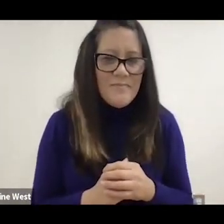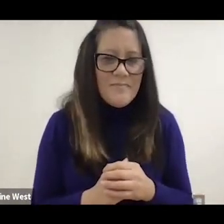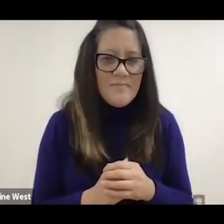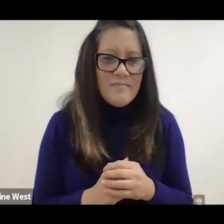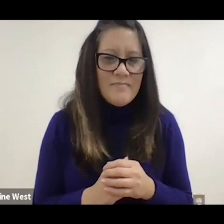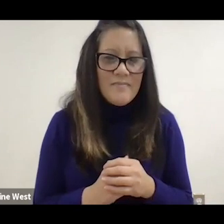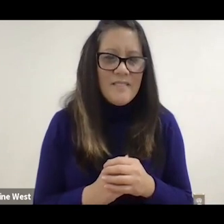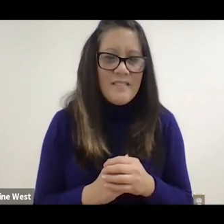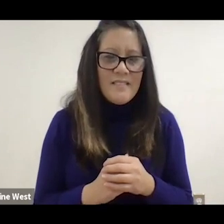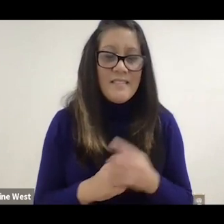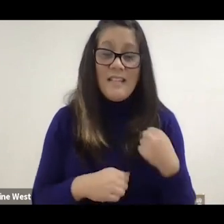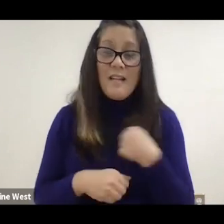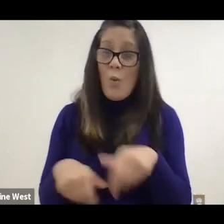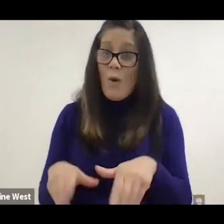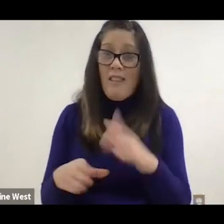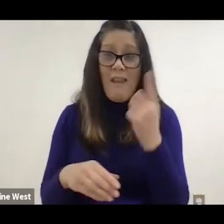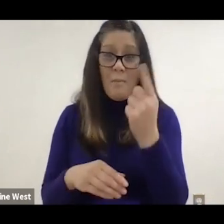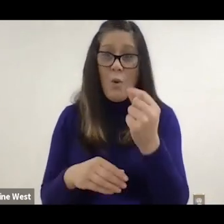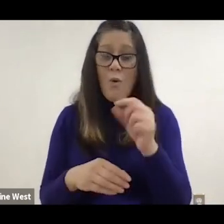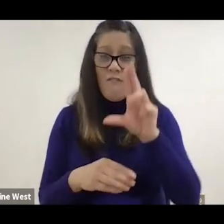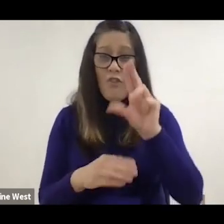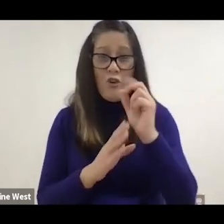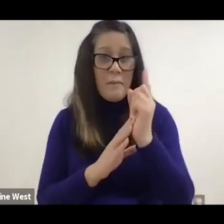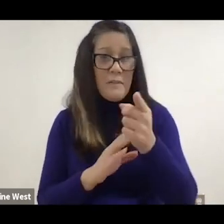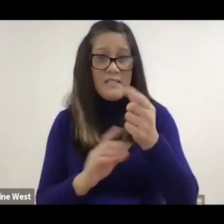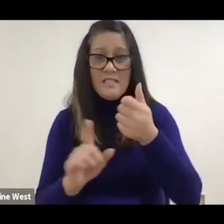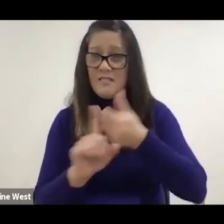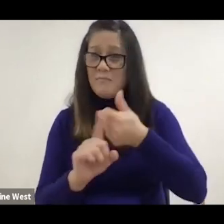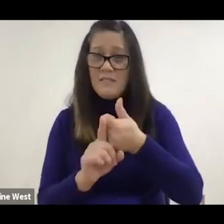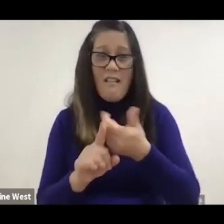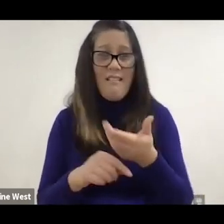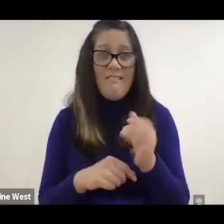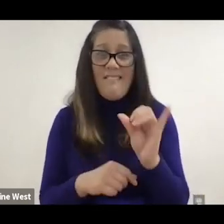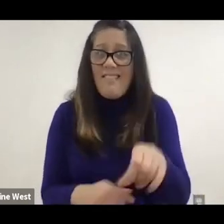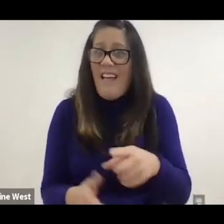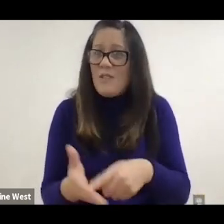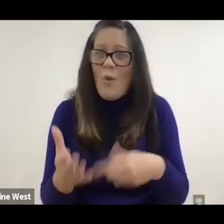independent. Quite frankly, we let him go for 30 minutes by himself.